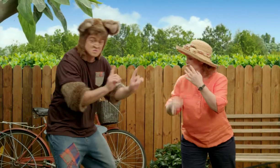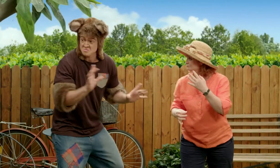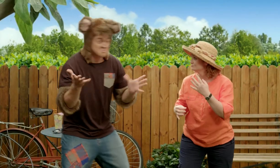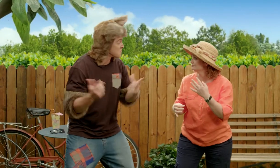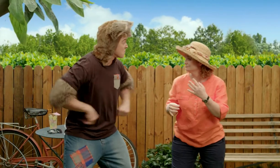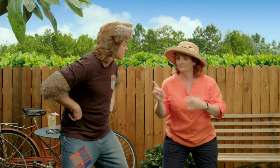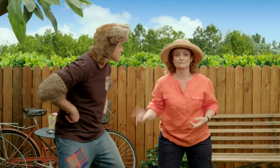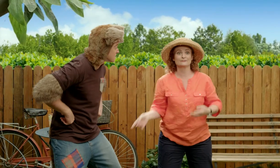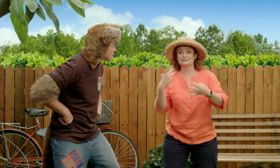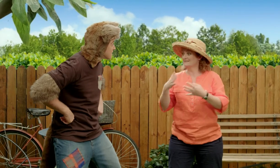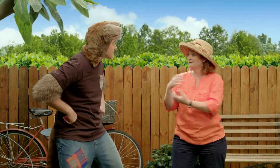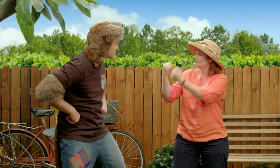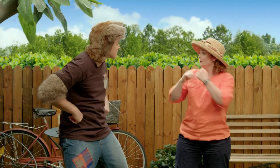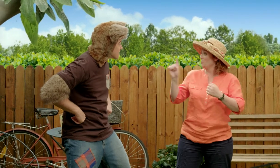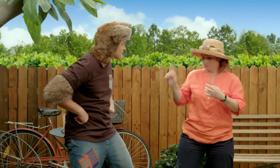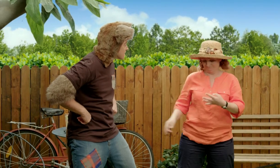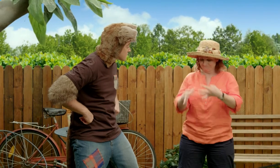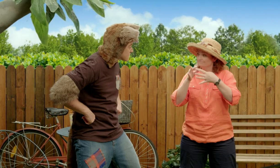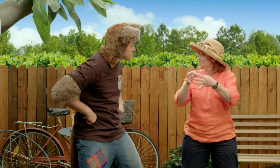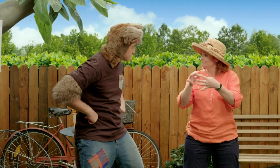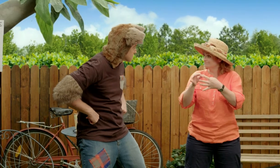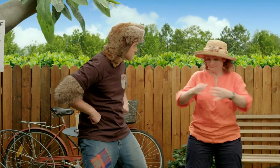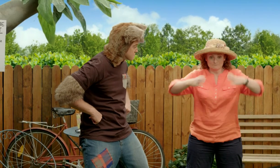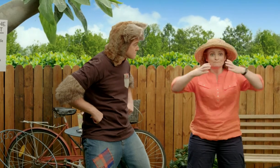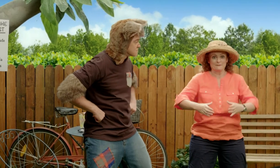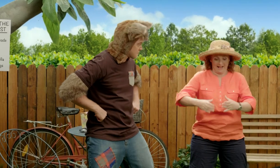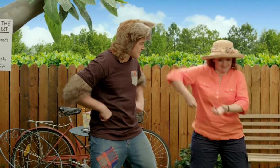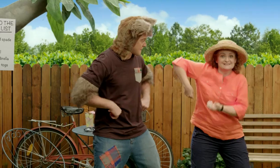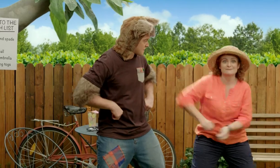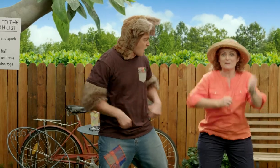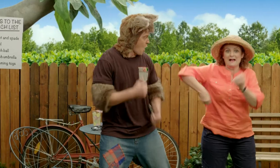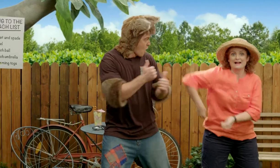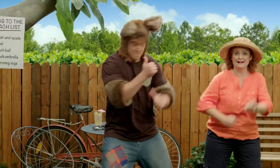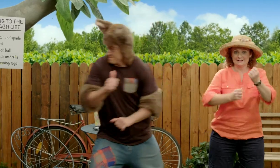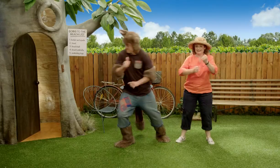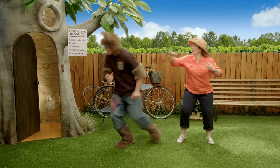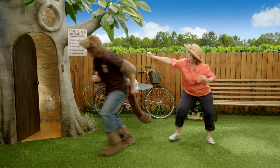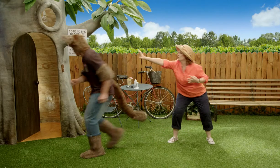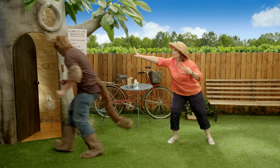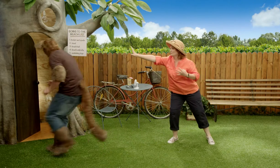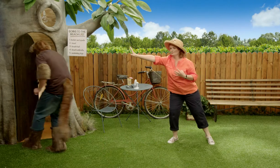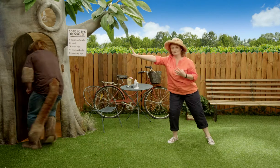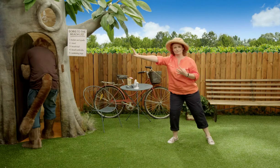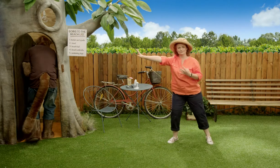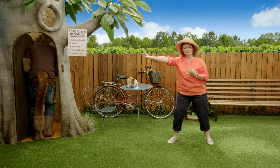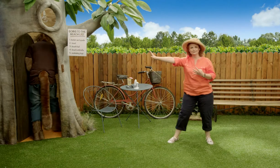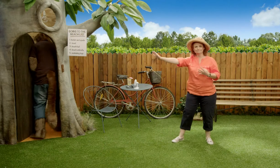Well, what does it say? Well, first of all, we need a bucket and a spade. Wait wait! Hang on!